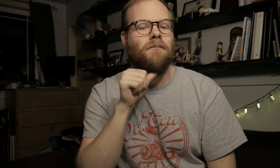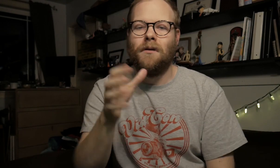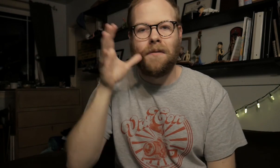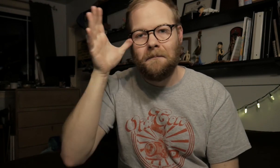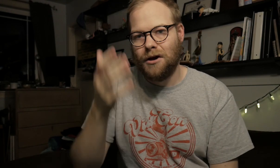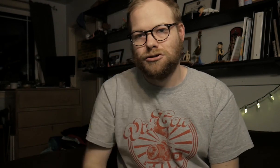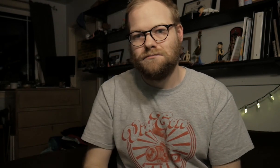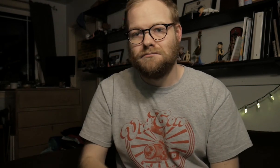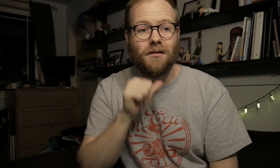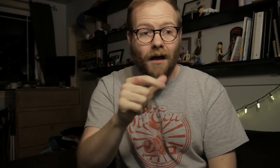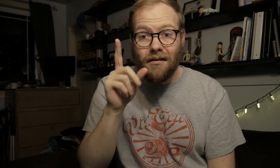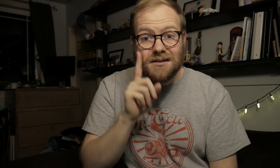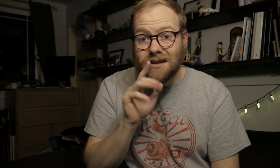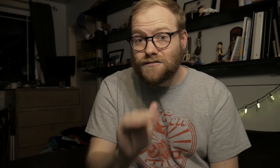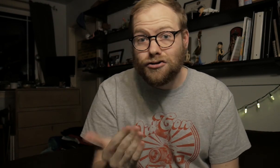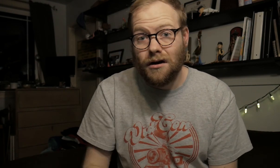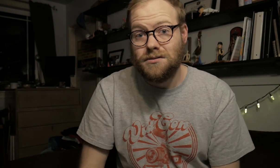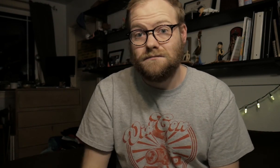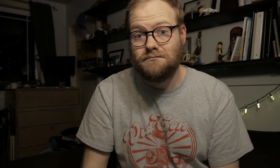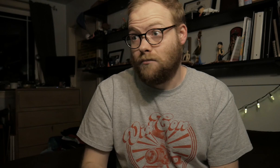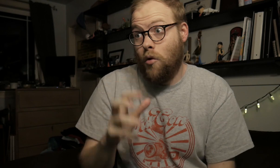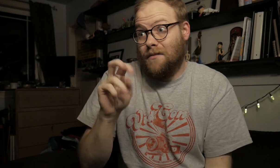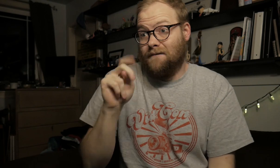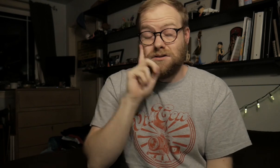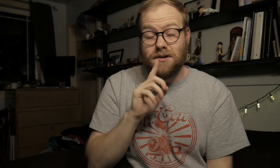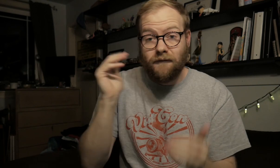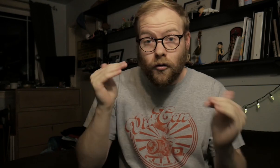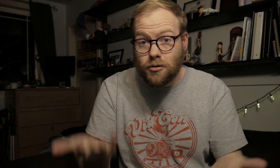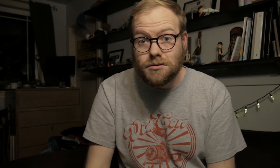Not the parents. Not the deaf child, or even the deaf adult.